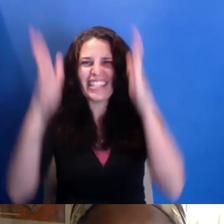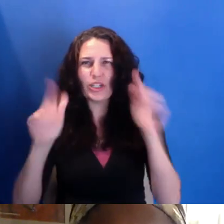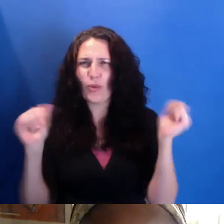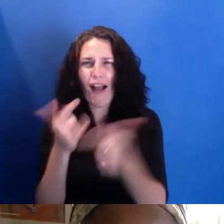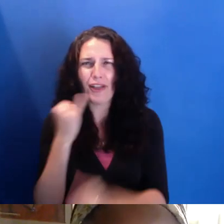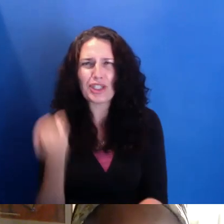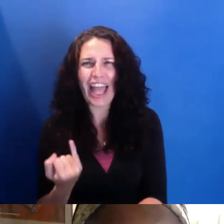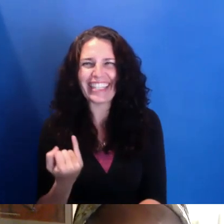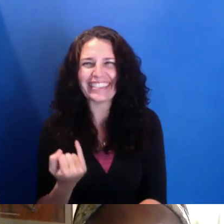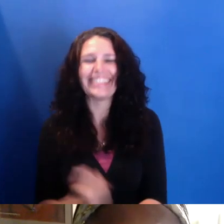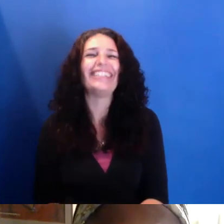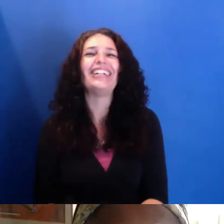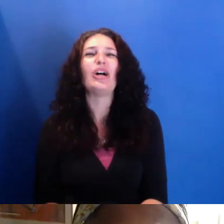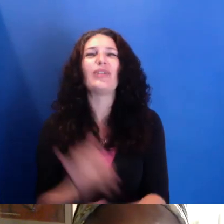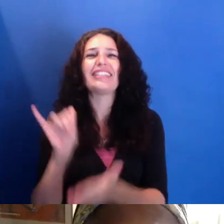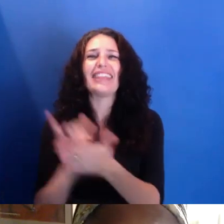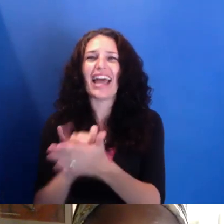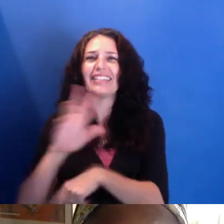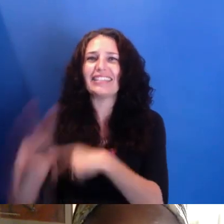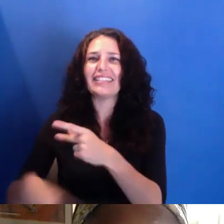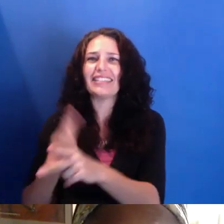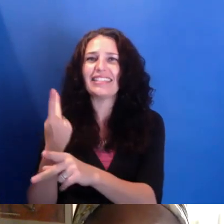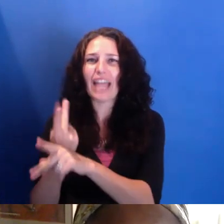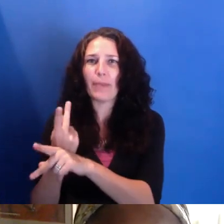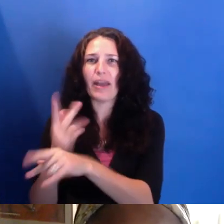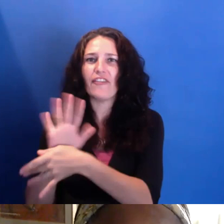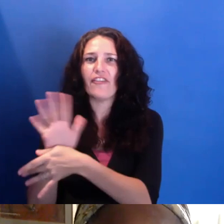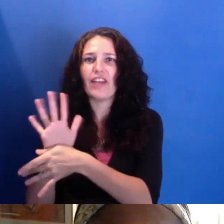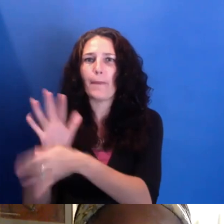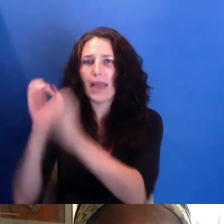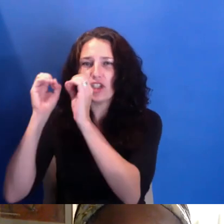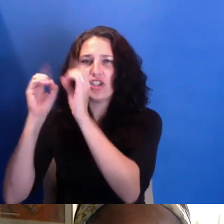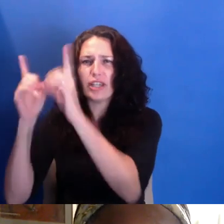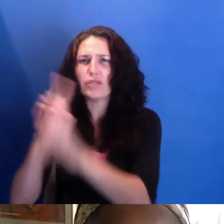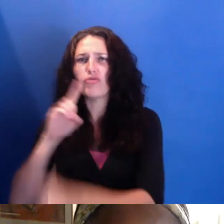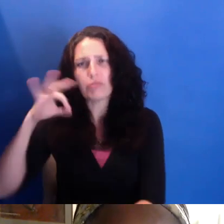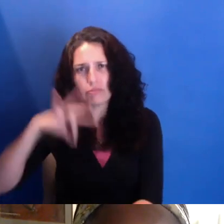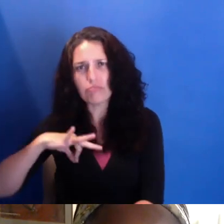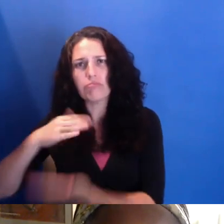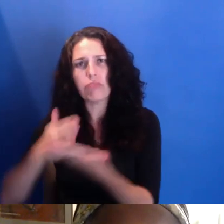Was that kind of film education a useful part of your program, or did you find that you had to unlearn